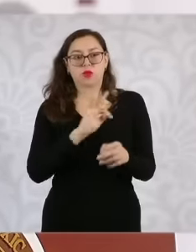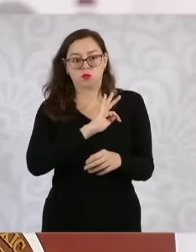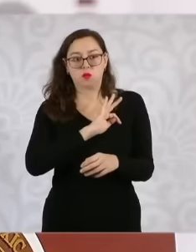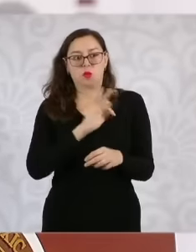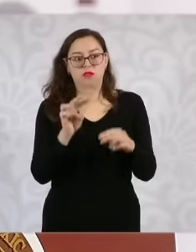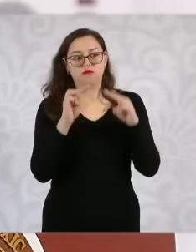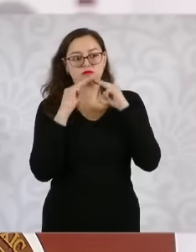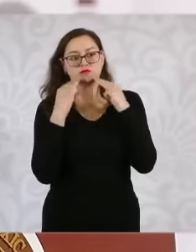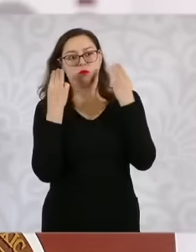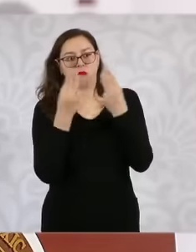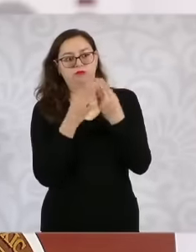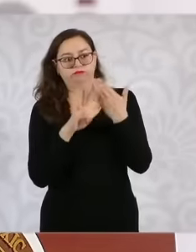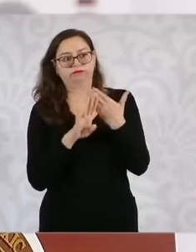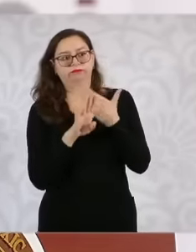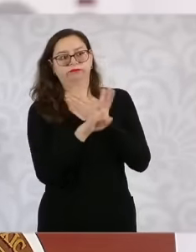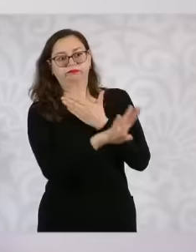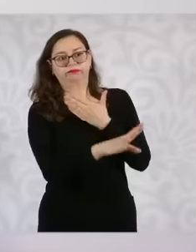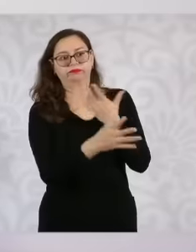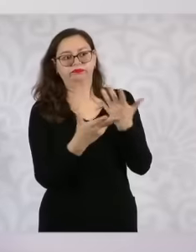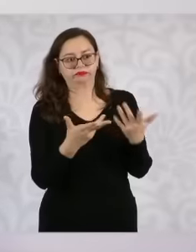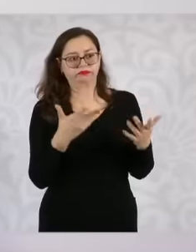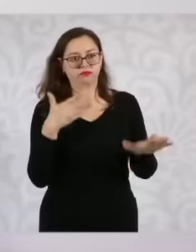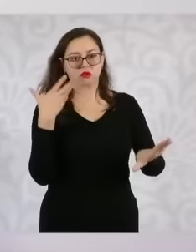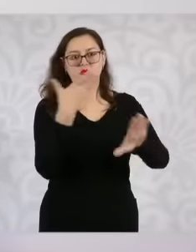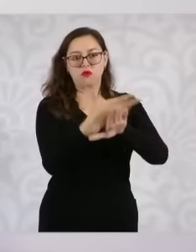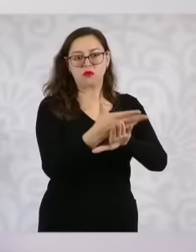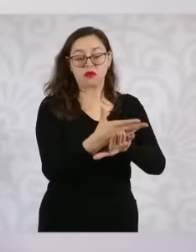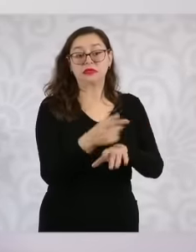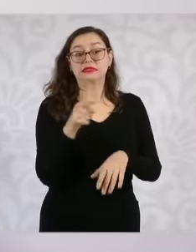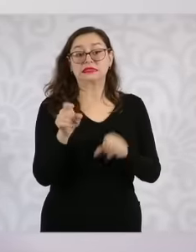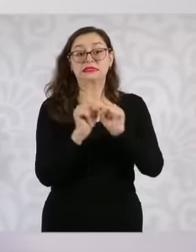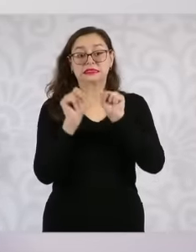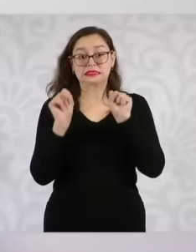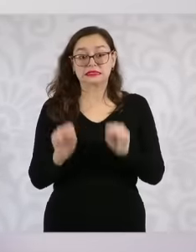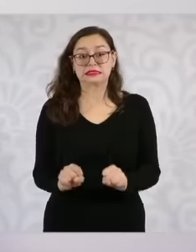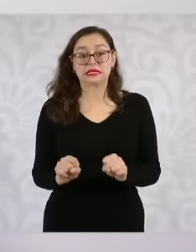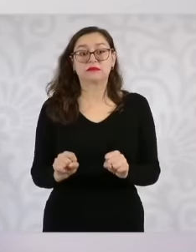and organized crime. This National Intelligence System allows